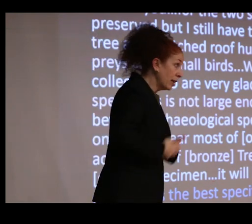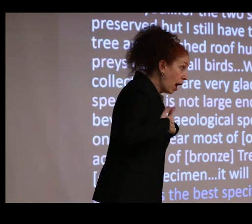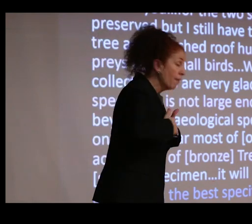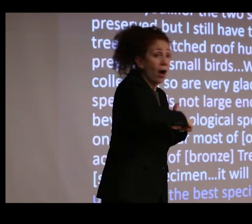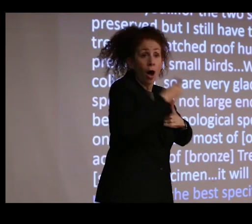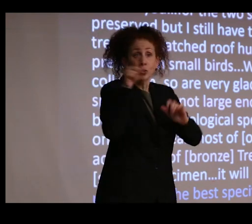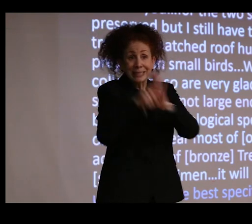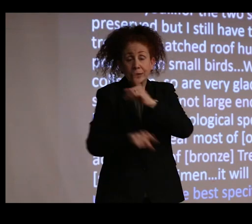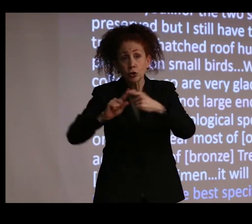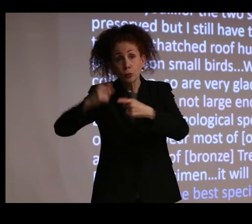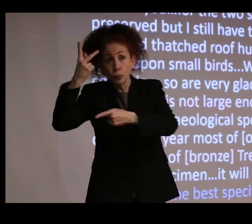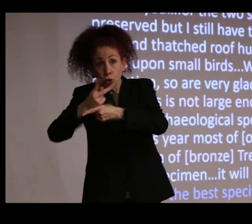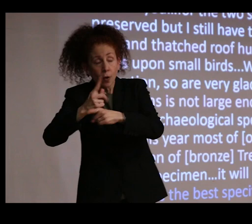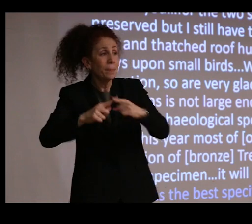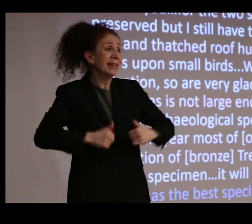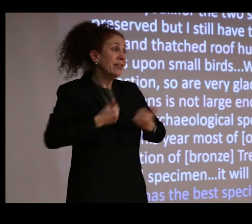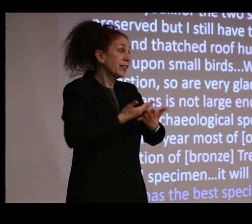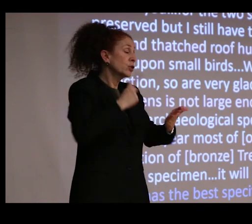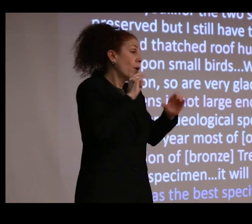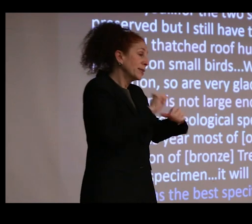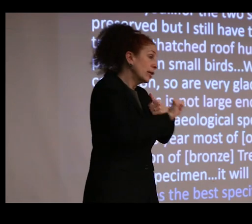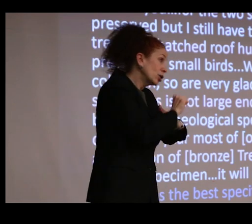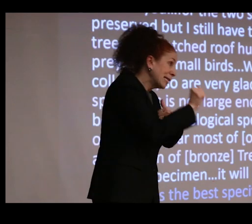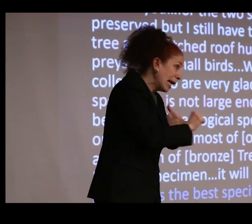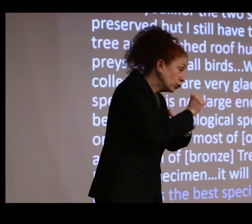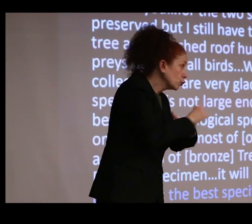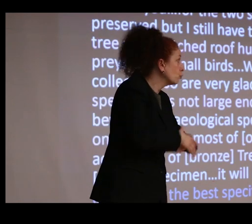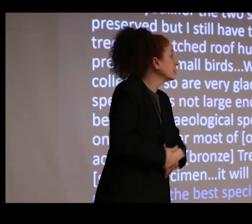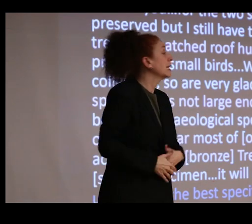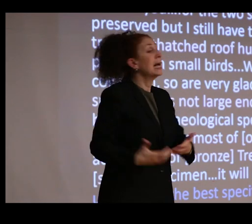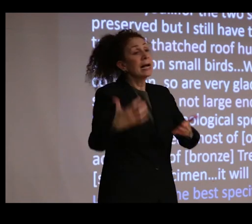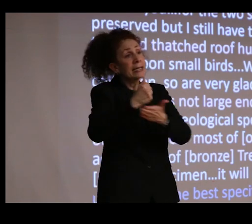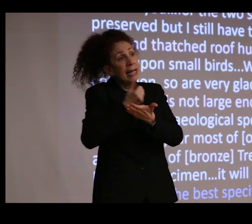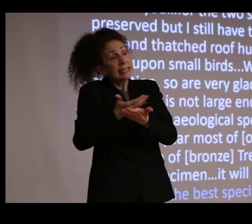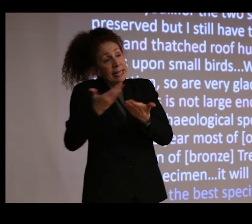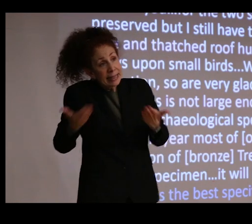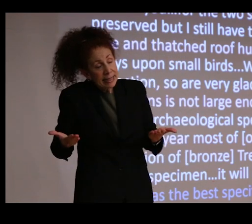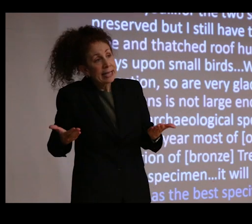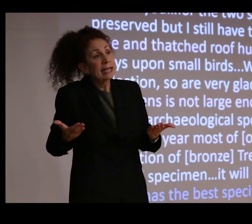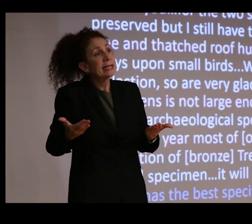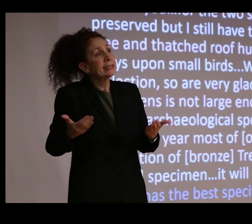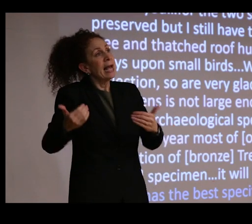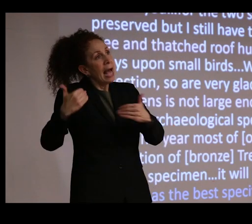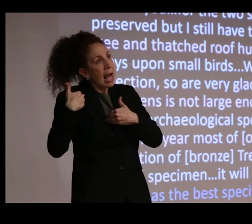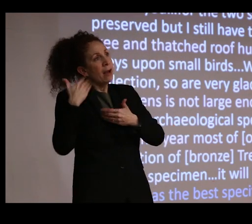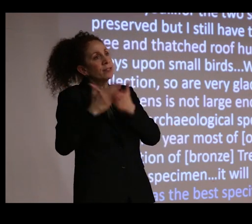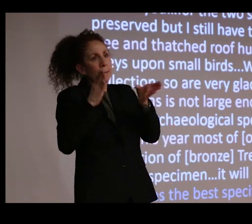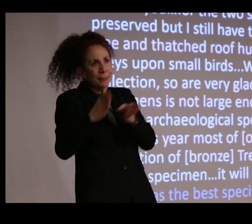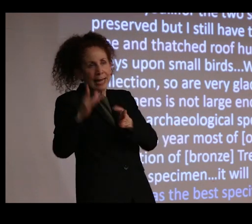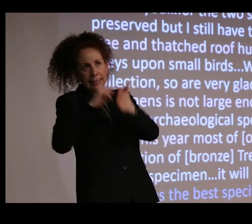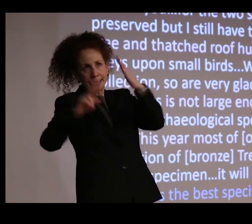them, that living things are potentially dangerous, that collecting institutions have certain plans in mind